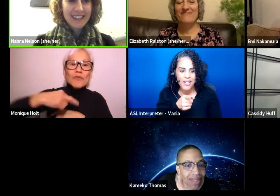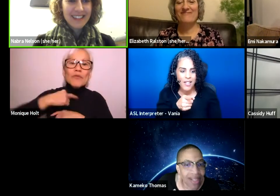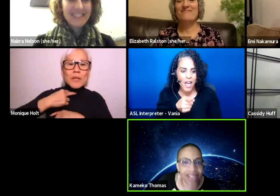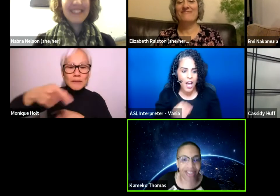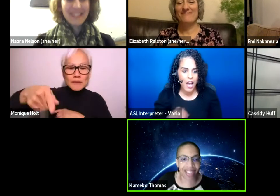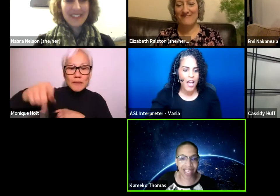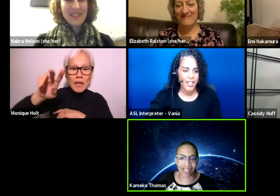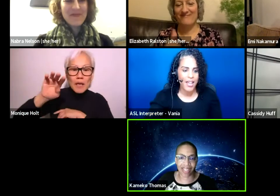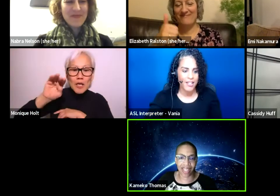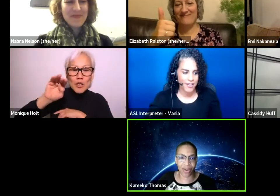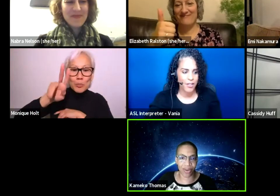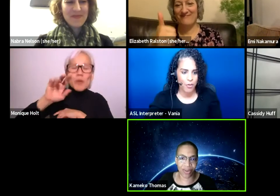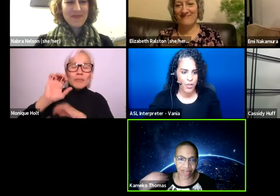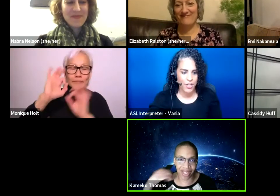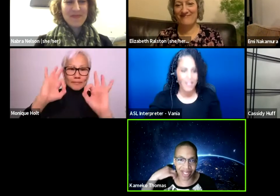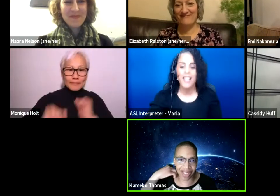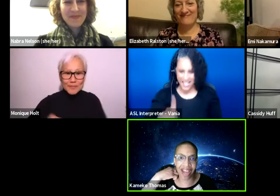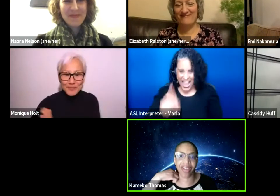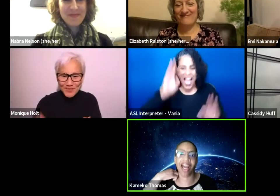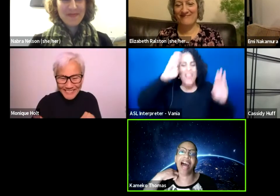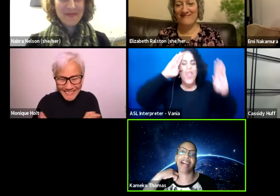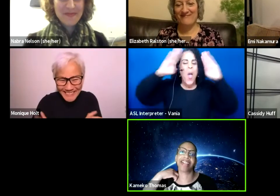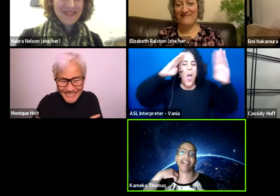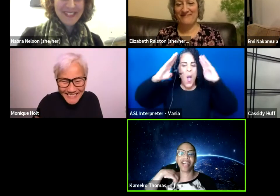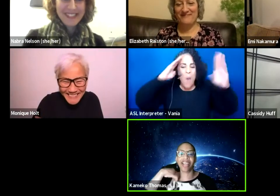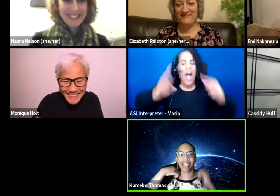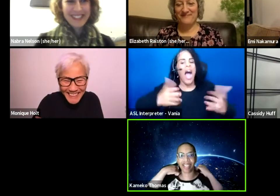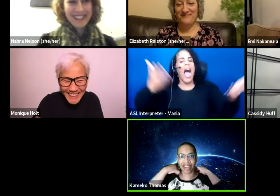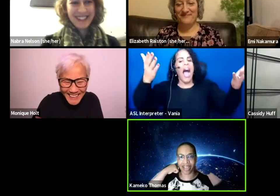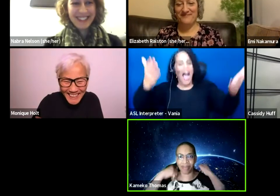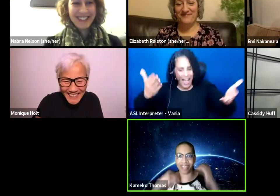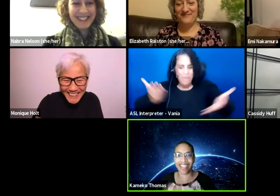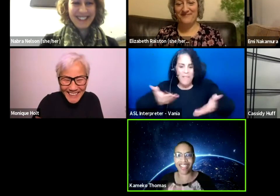There we go. Yes, ah, all right, there I am.